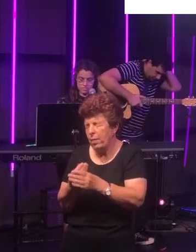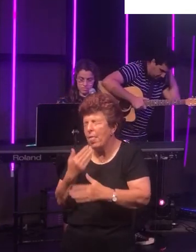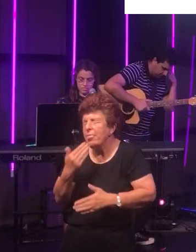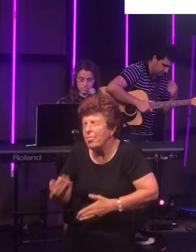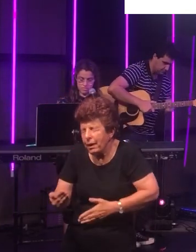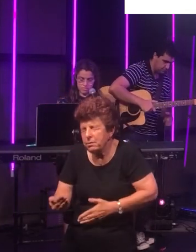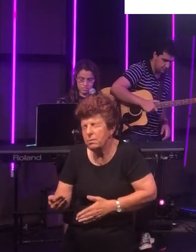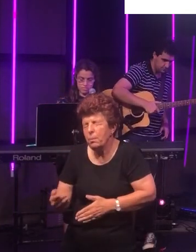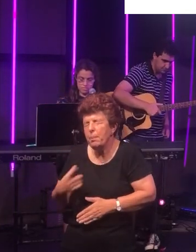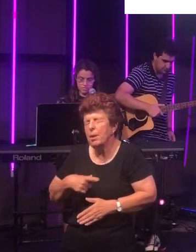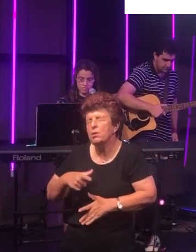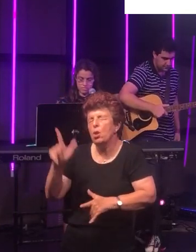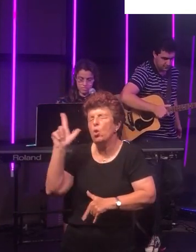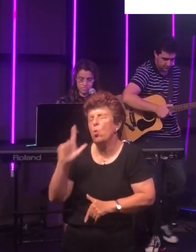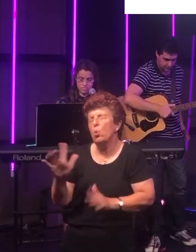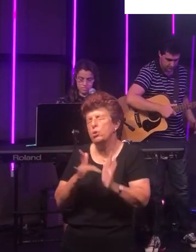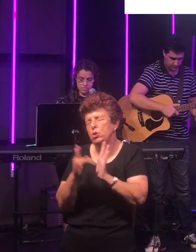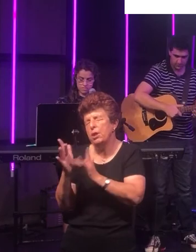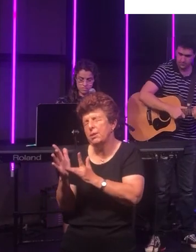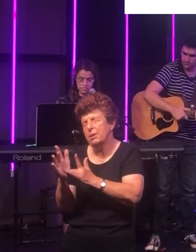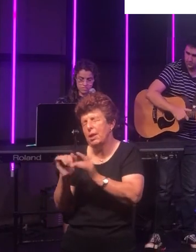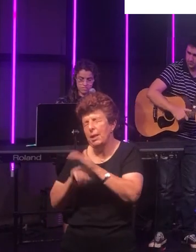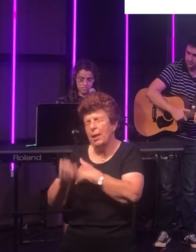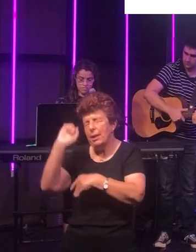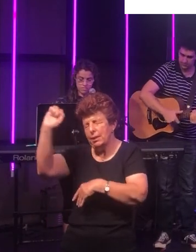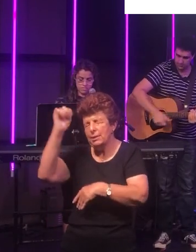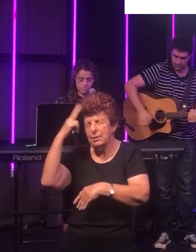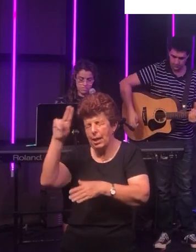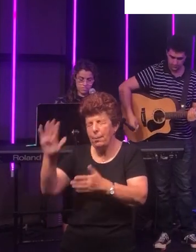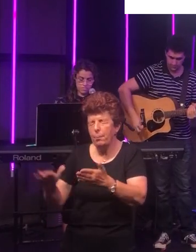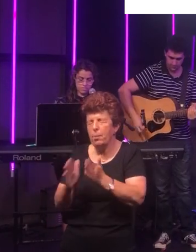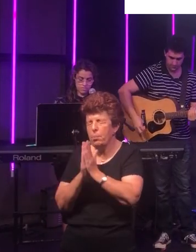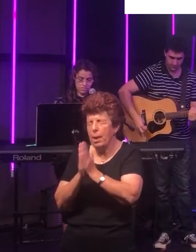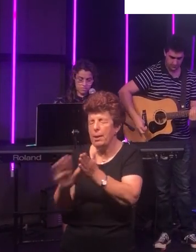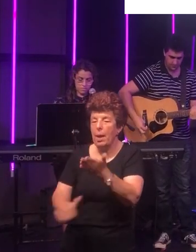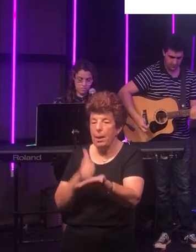of the Lord Jesus, in whose name we pray. Amen.